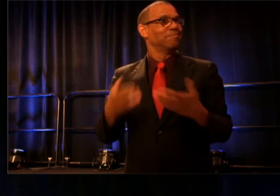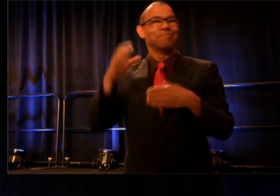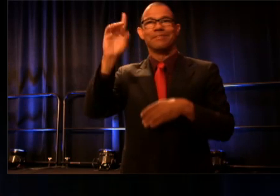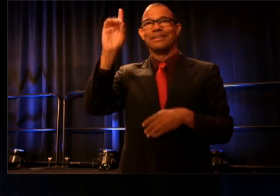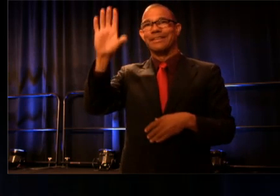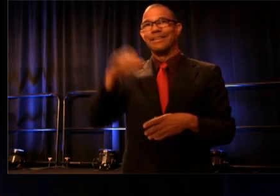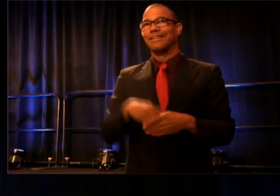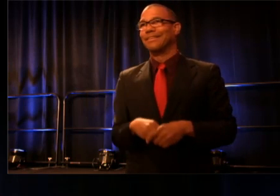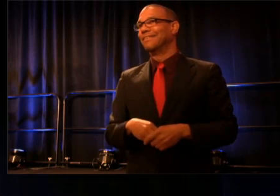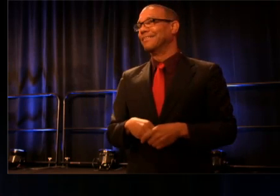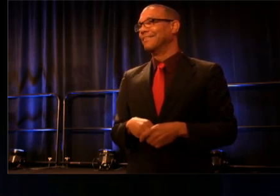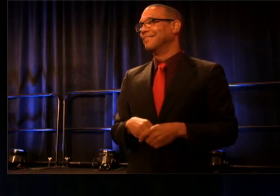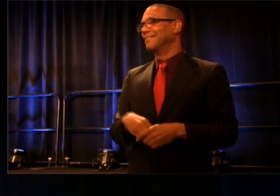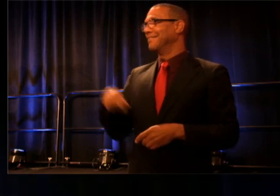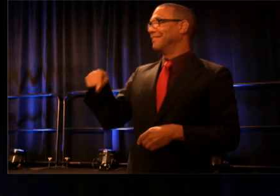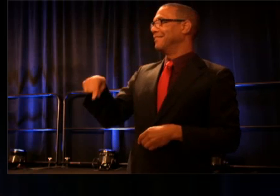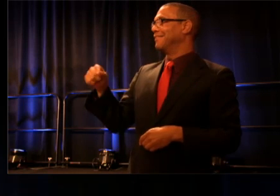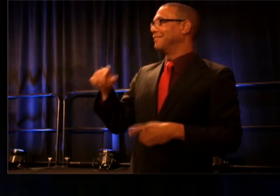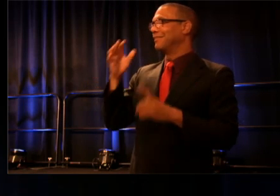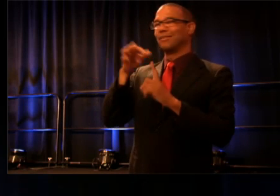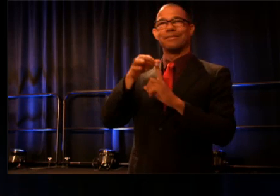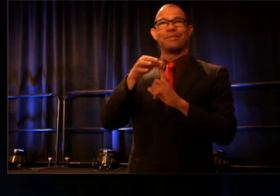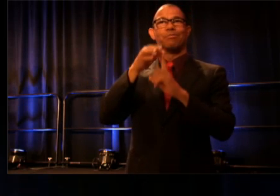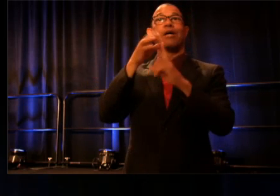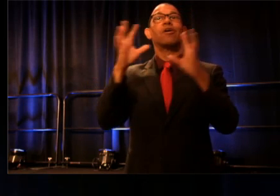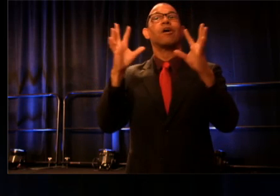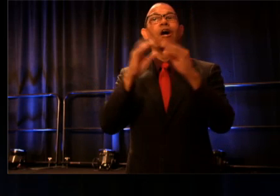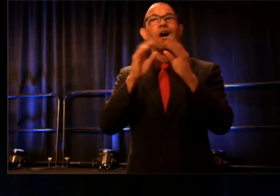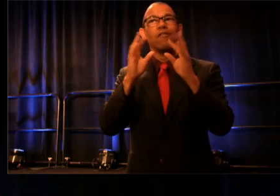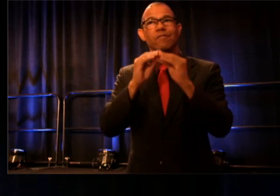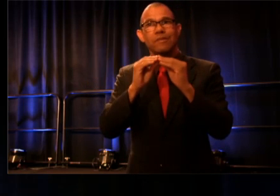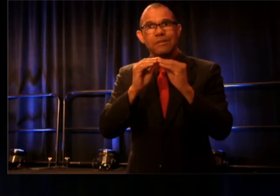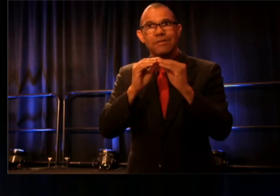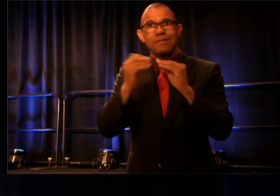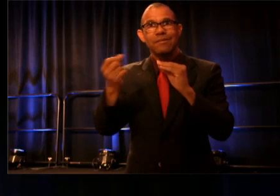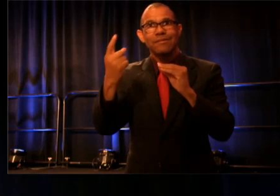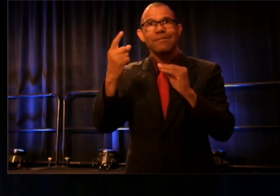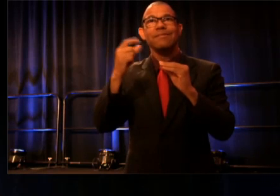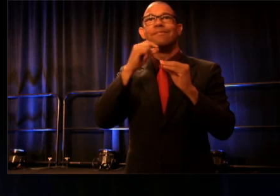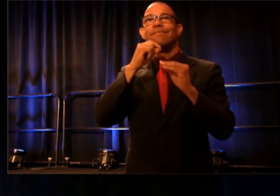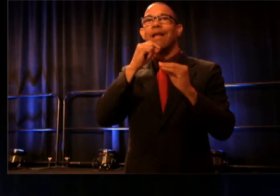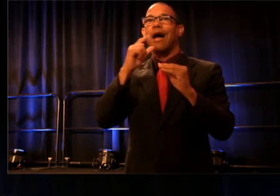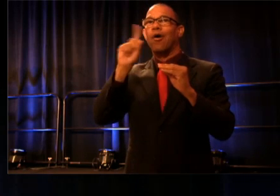This is a really special conference for me, and not just because this is actually my hometown,